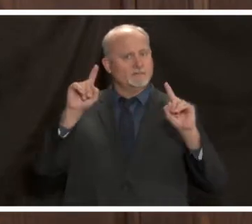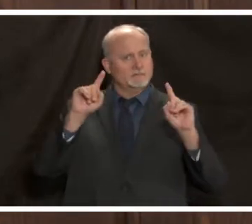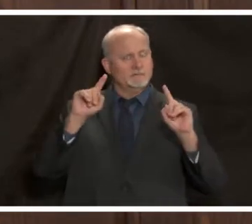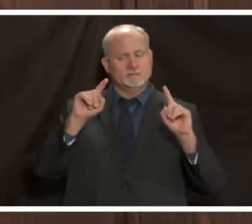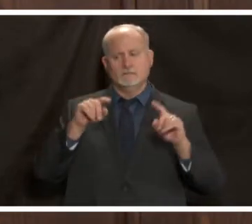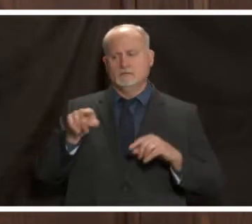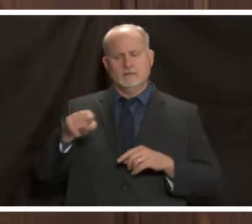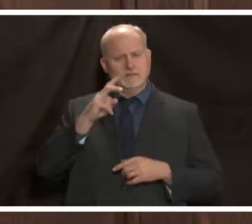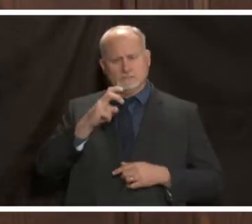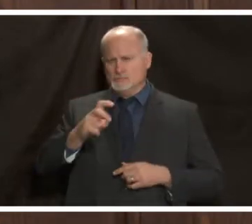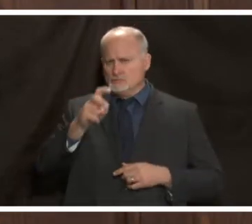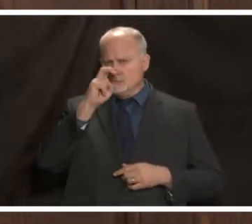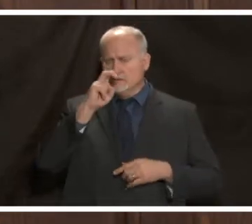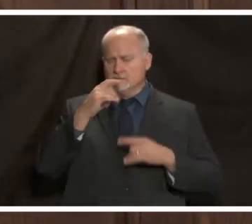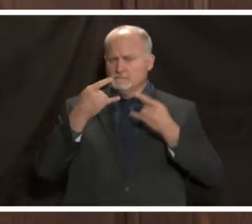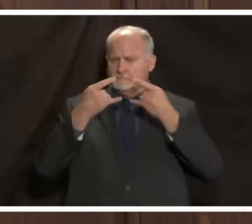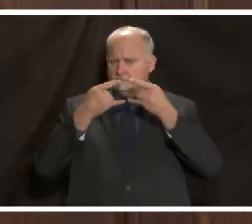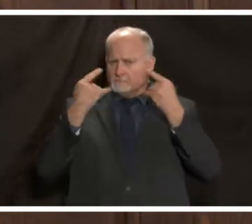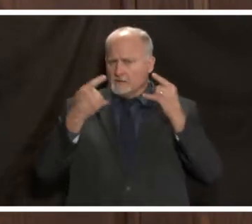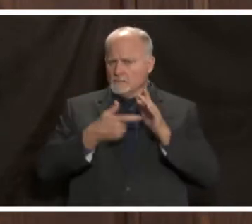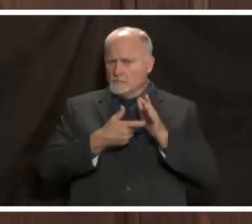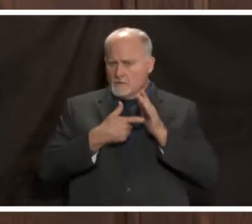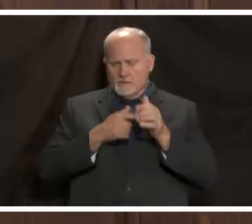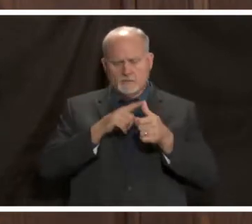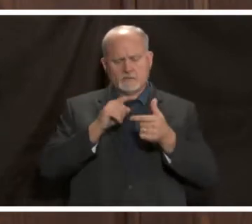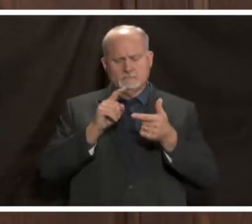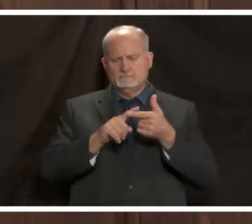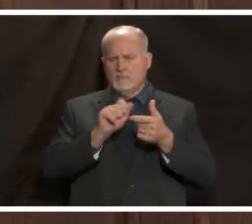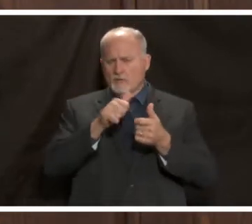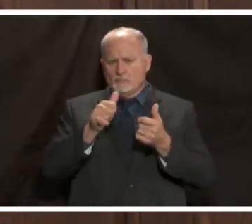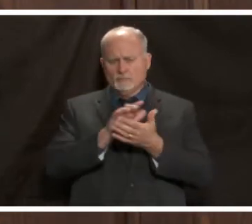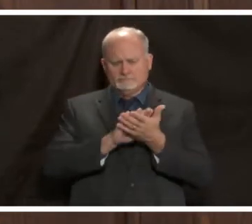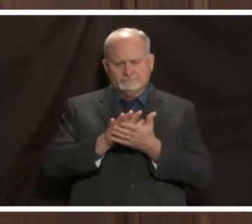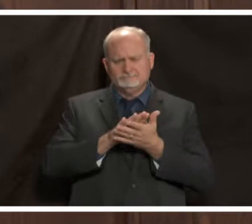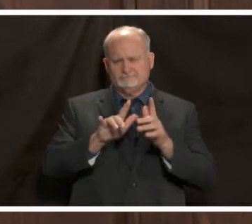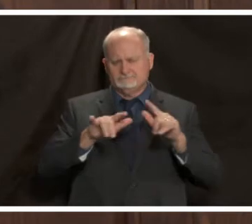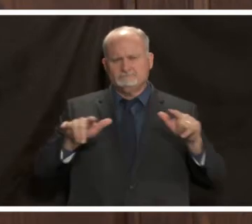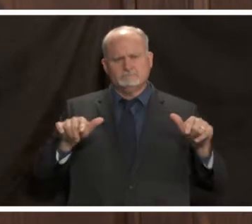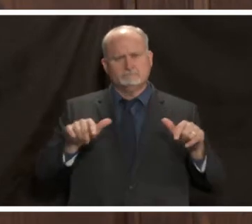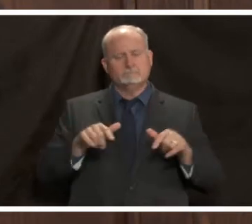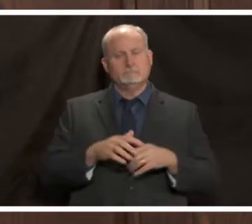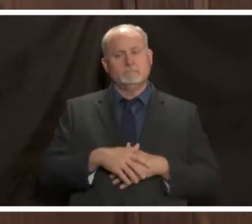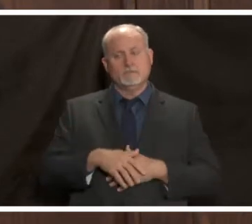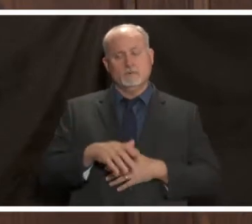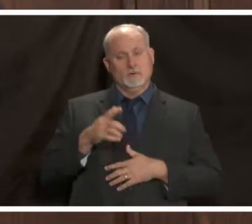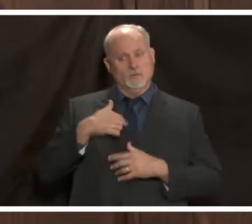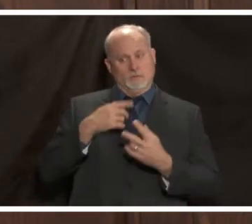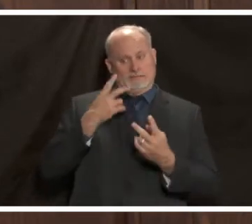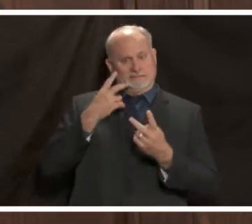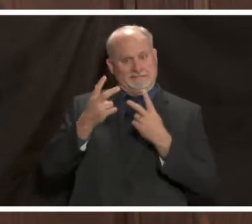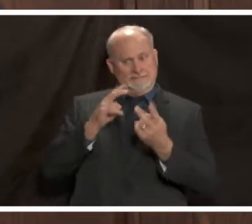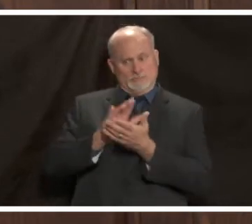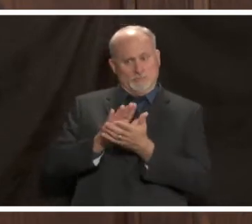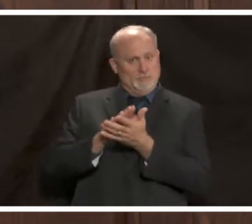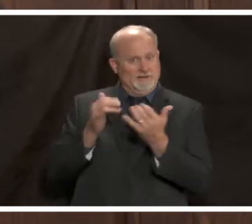strict face masking and other precautions the main reason we're seeing cases in schools whether it be